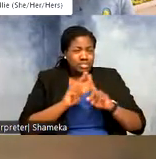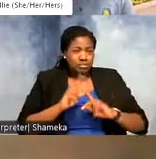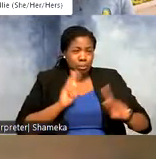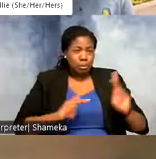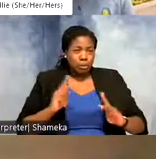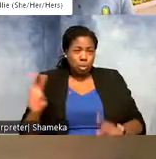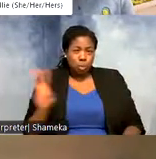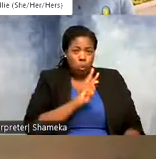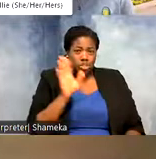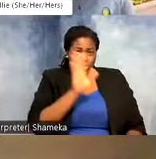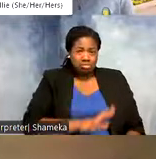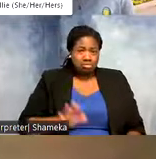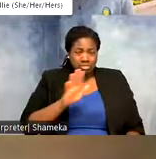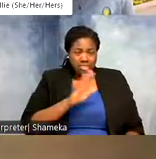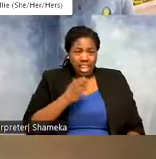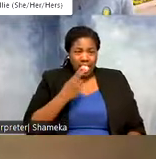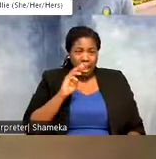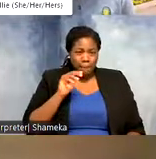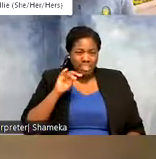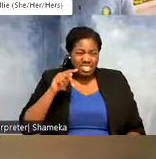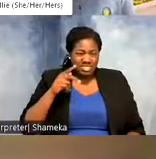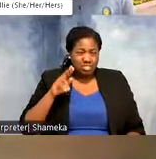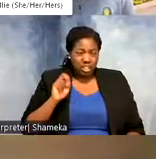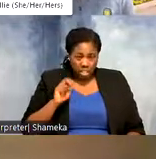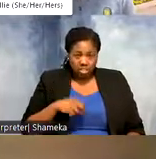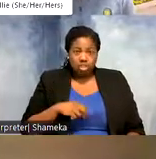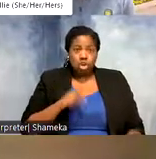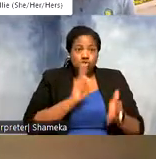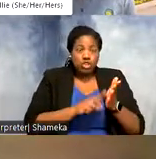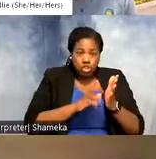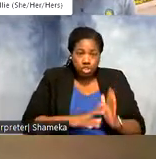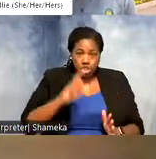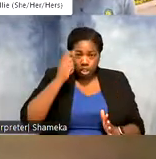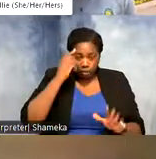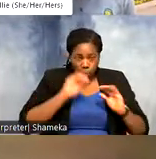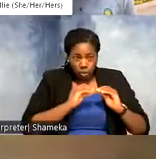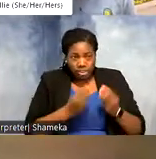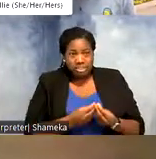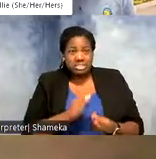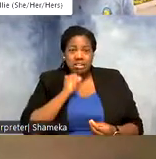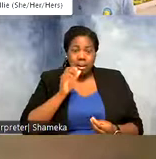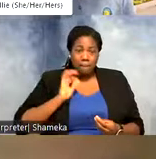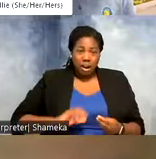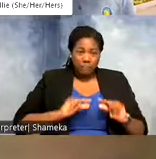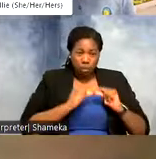These are biologists, researchers, government organizations, non-profit groups that are working